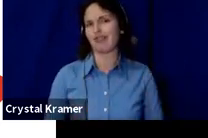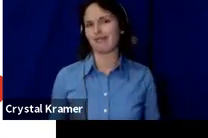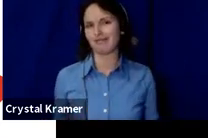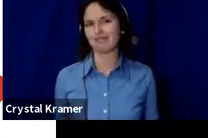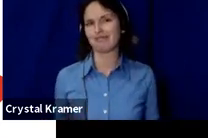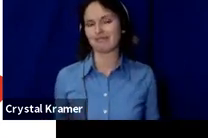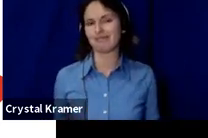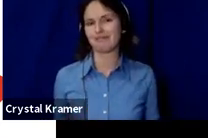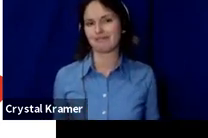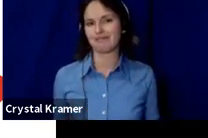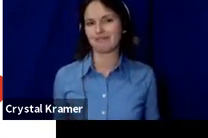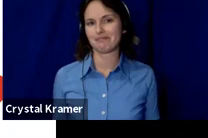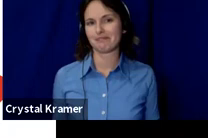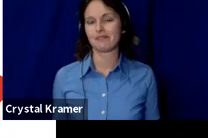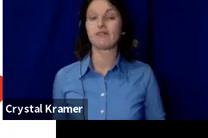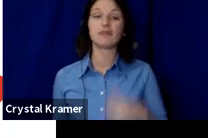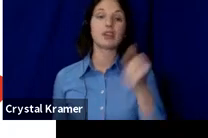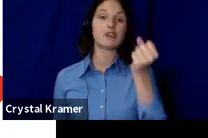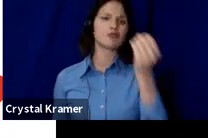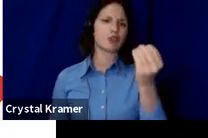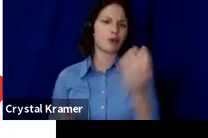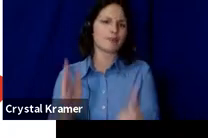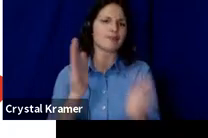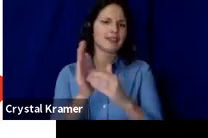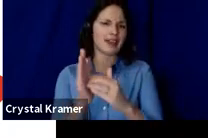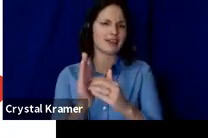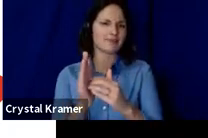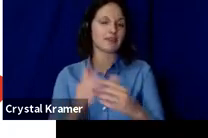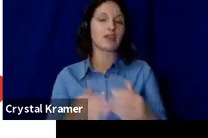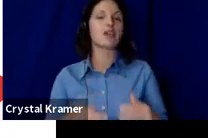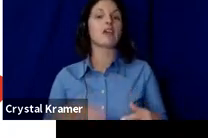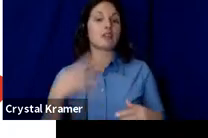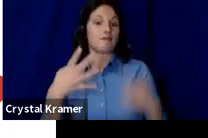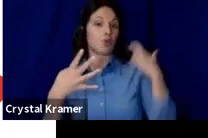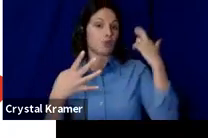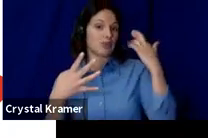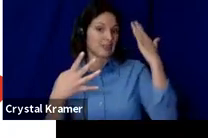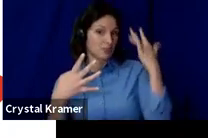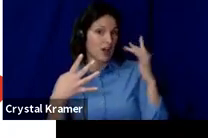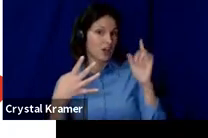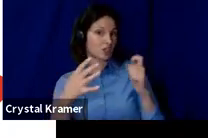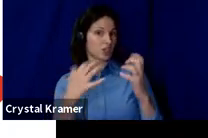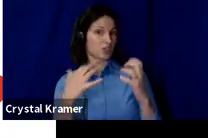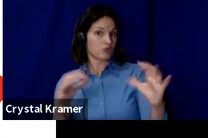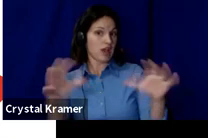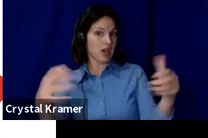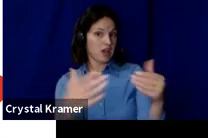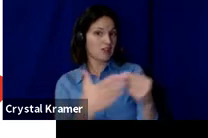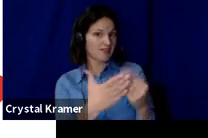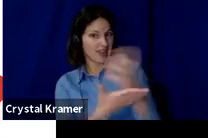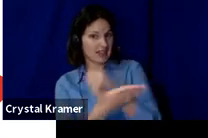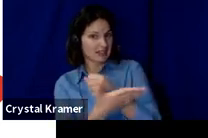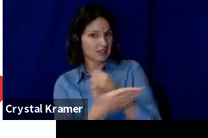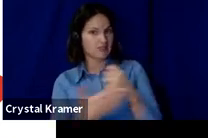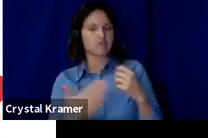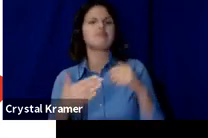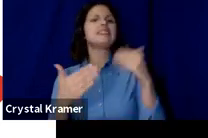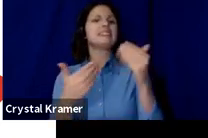So again, the four main reasons you should crowdfund are low barrier to entry, democratizing